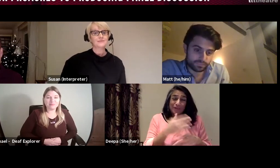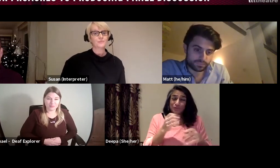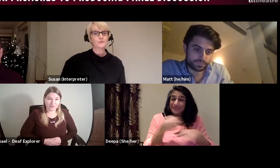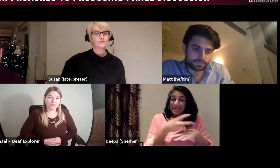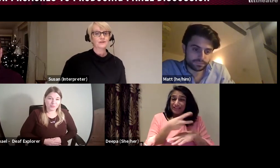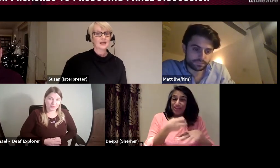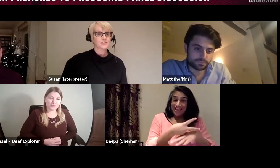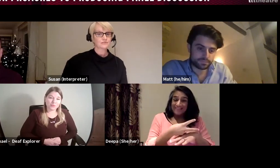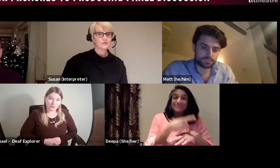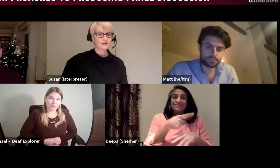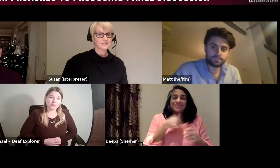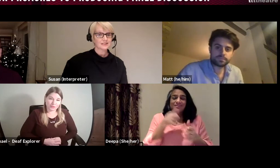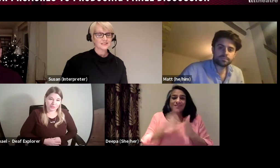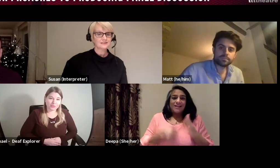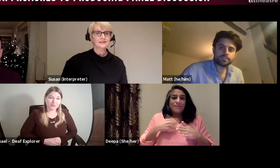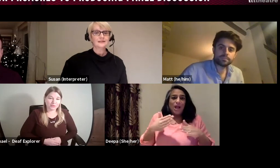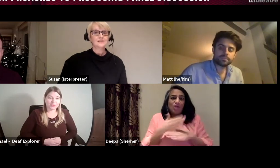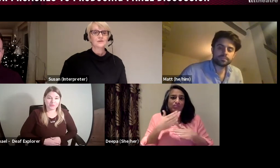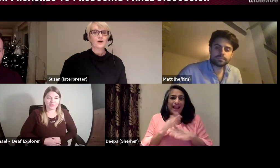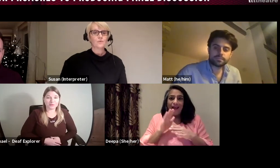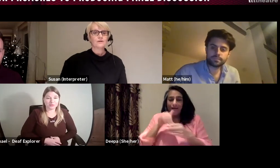we provide captioning for the arts sector, so I worked